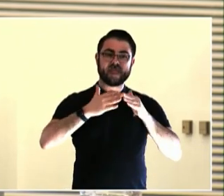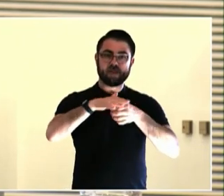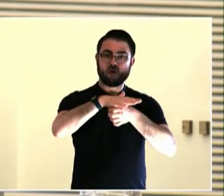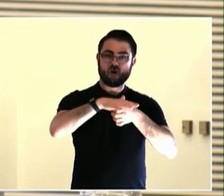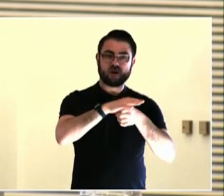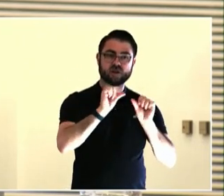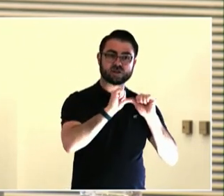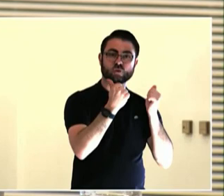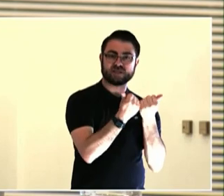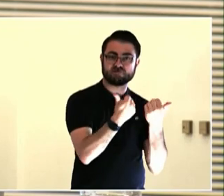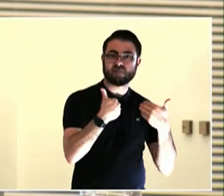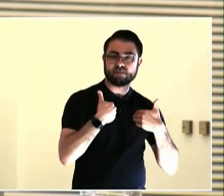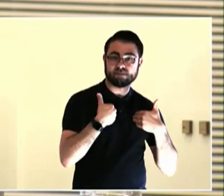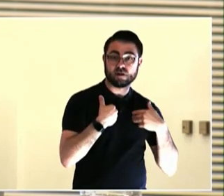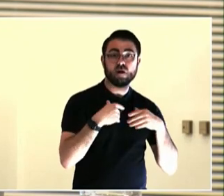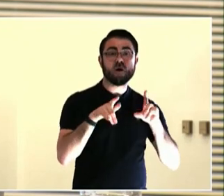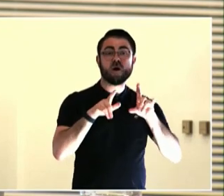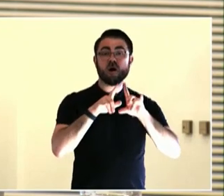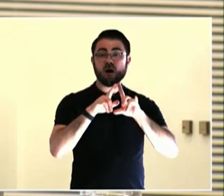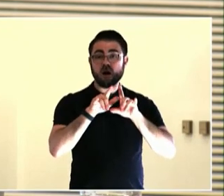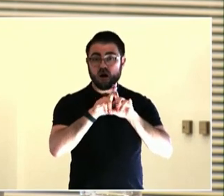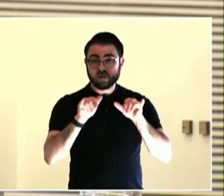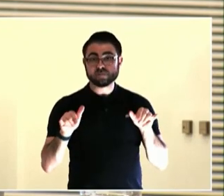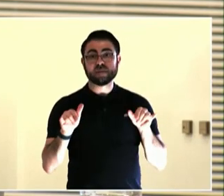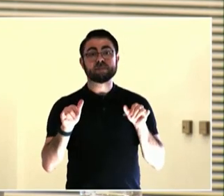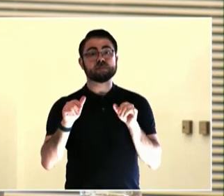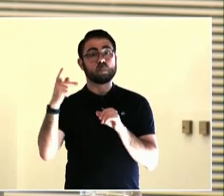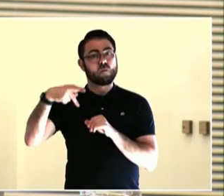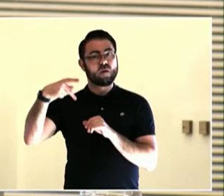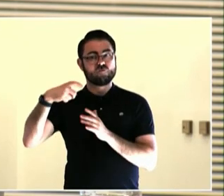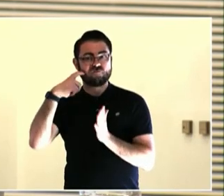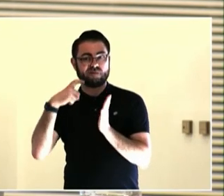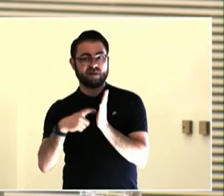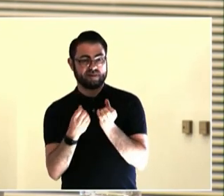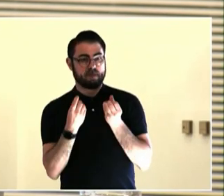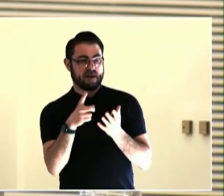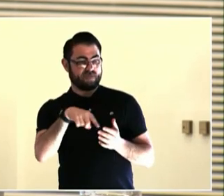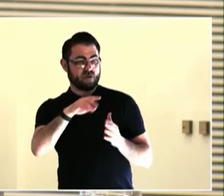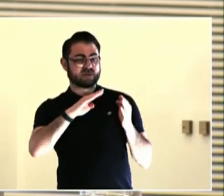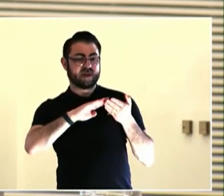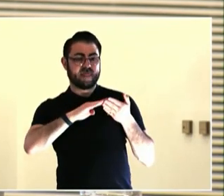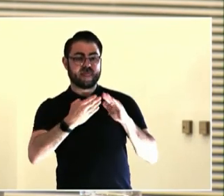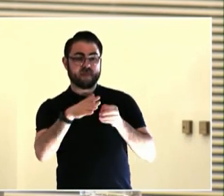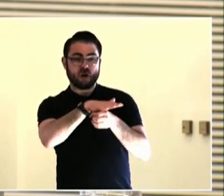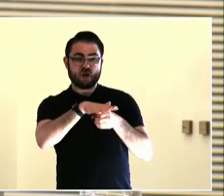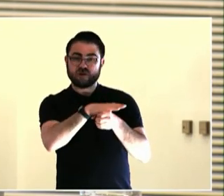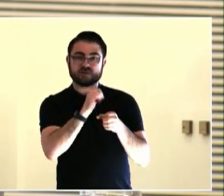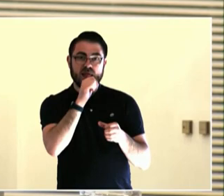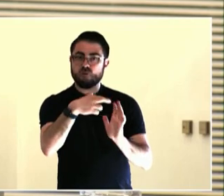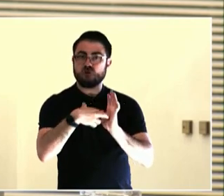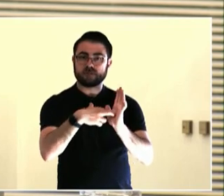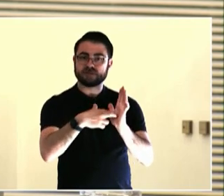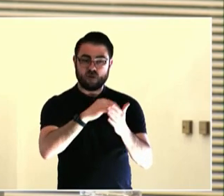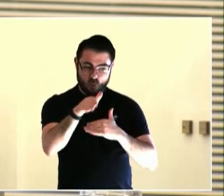Recently like I started working with Cynthia around gathering youth, what is the future of